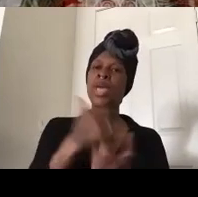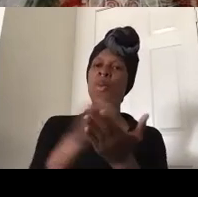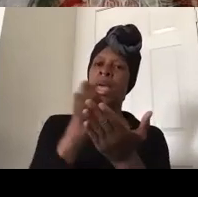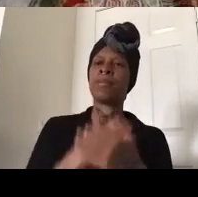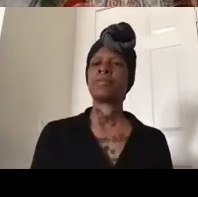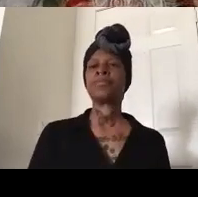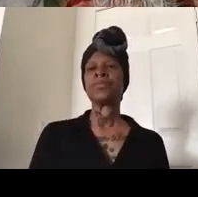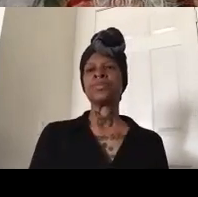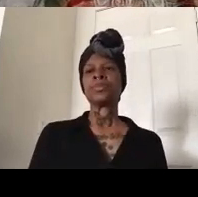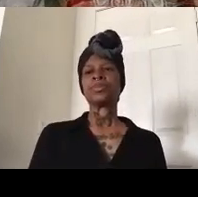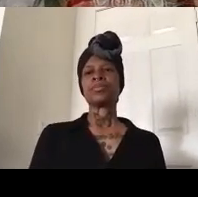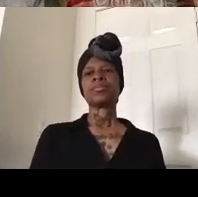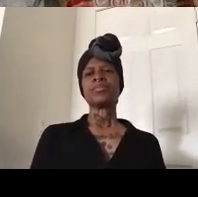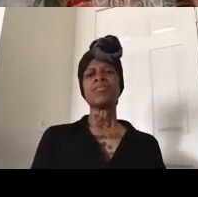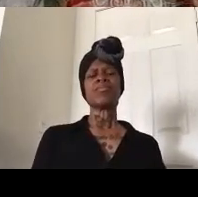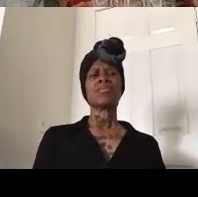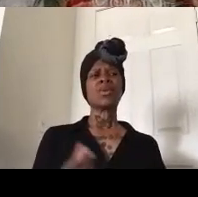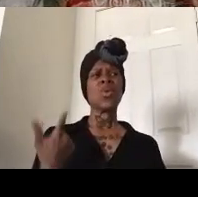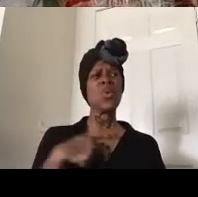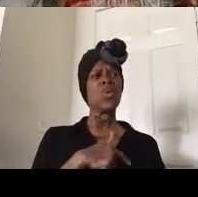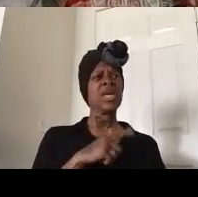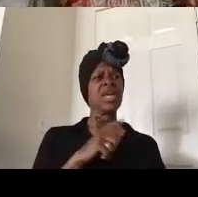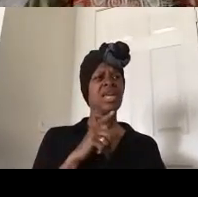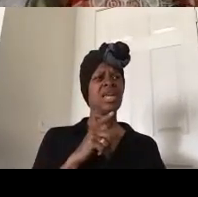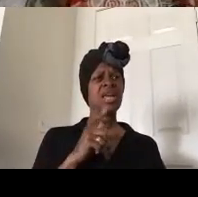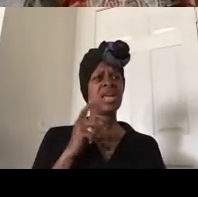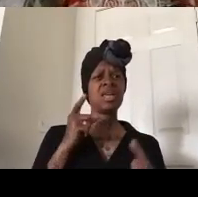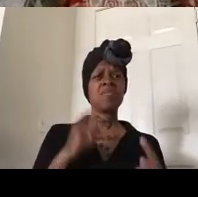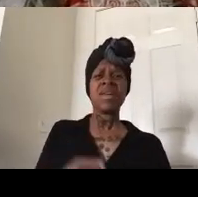we had been fighting to remove charlie back as police chief